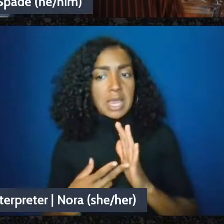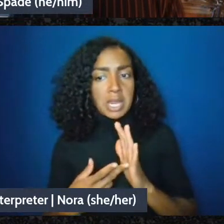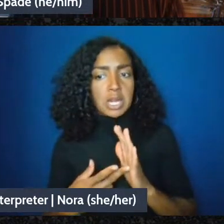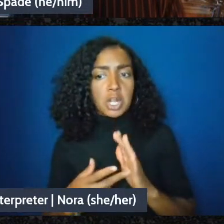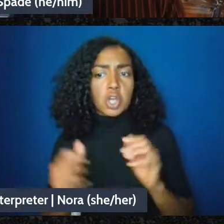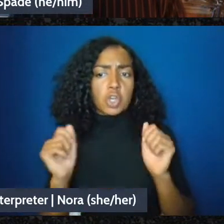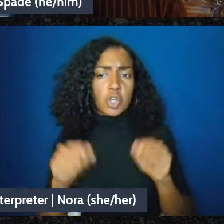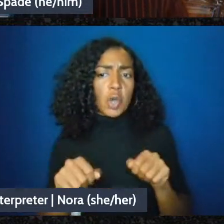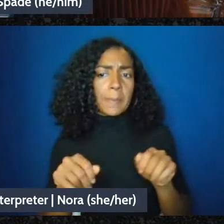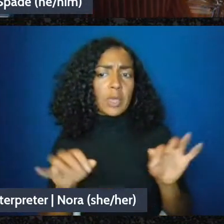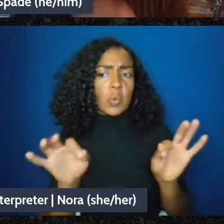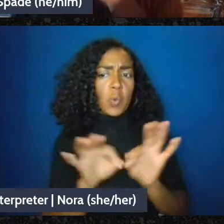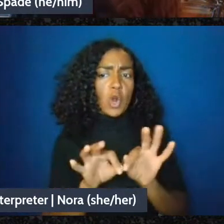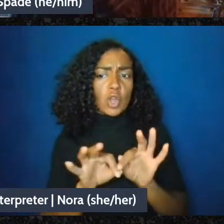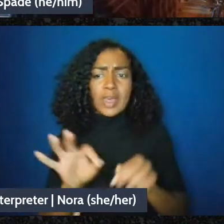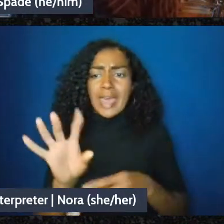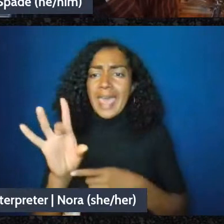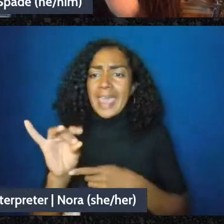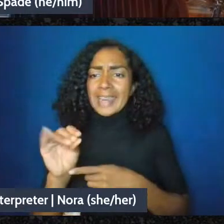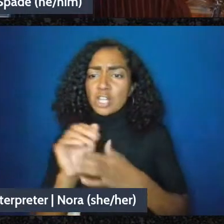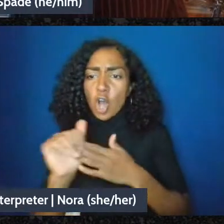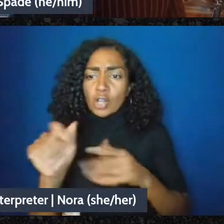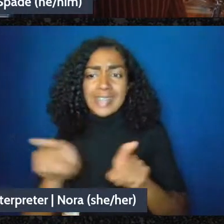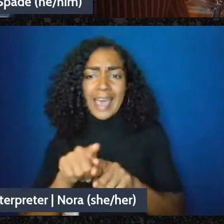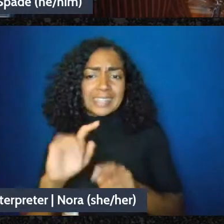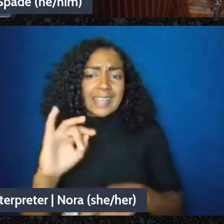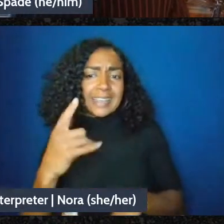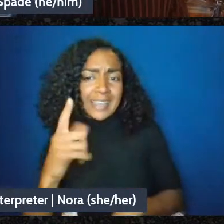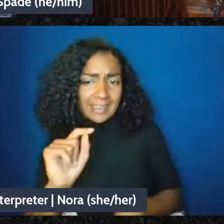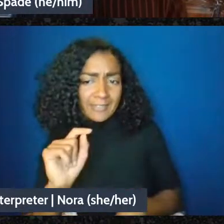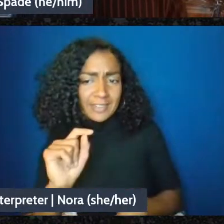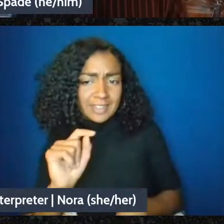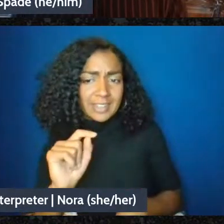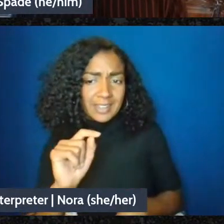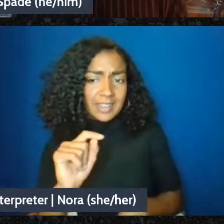of a, you know, business transaction, and that would be regular income. DEAN